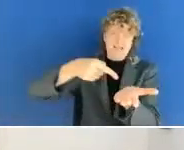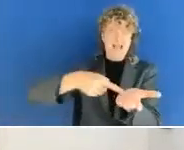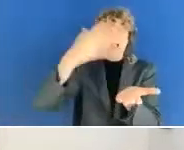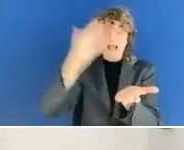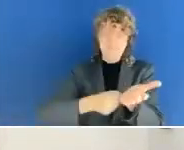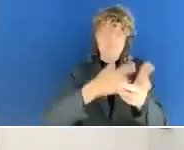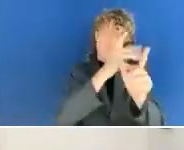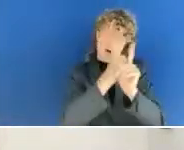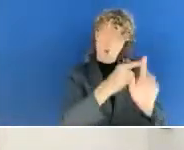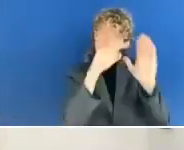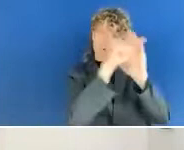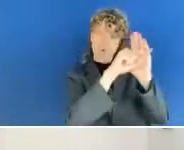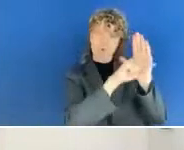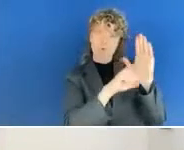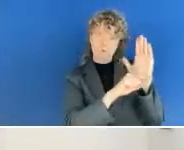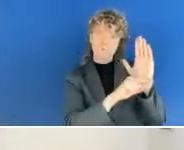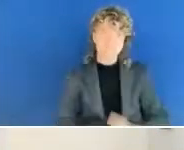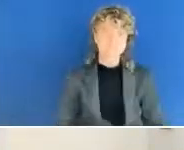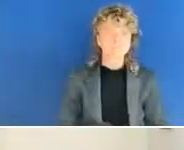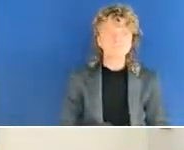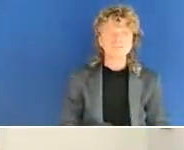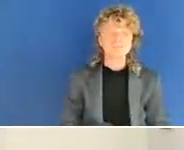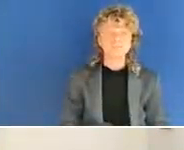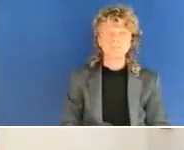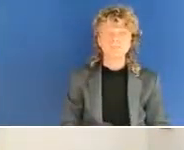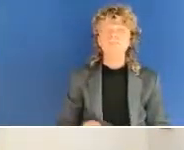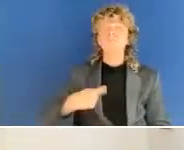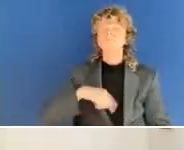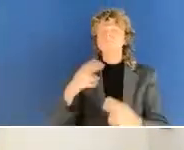So my colleagues hope is that businesses continue to recognize the benefits of inclusive design